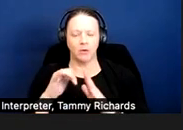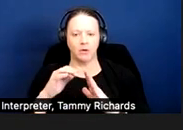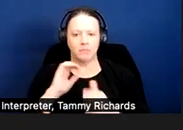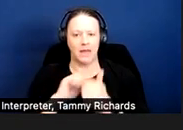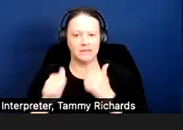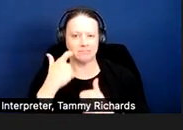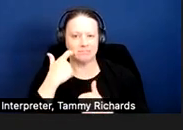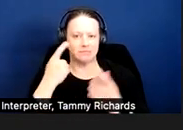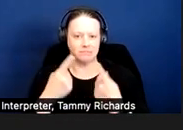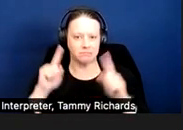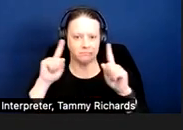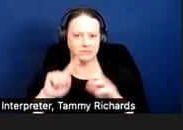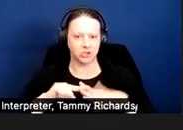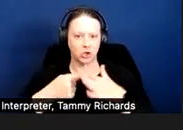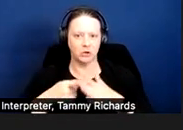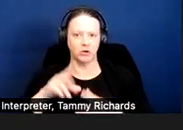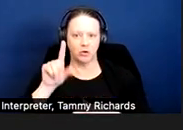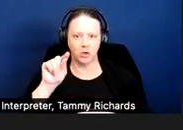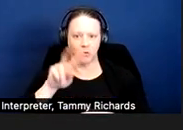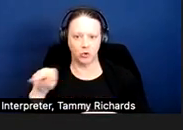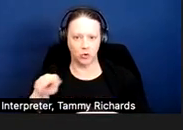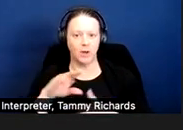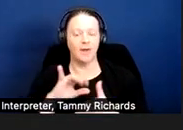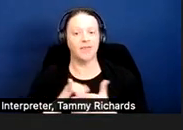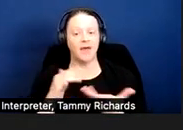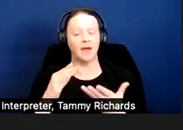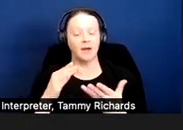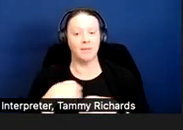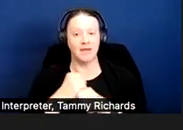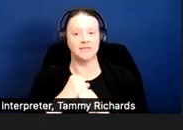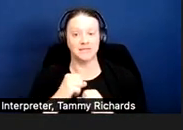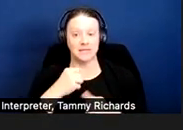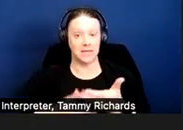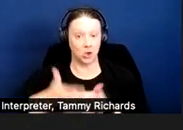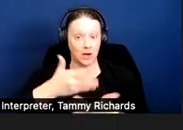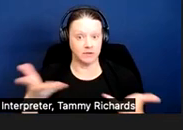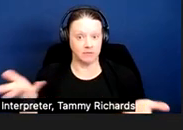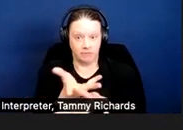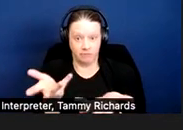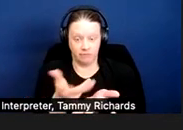the interactive process required for folks in housing context.